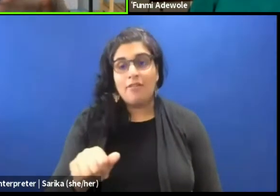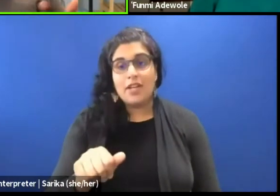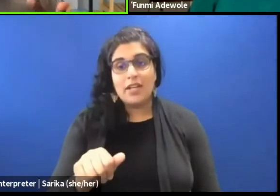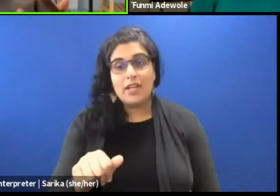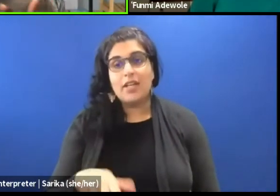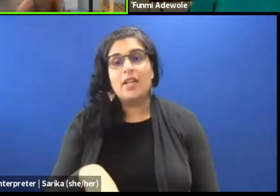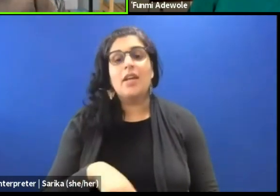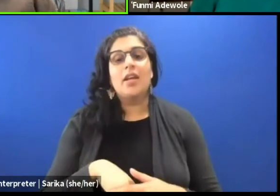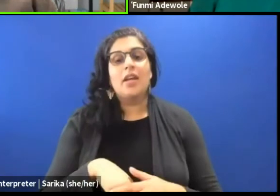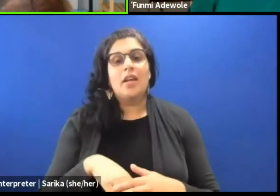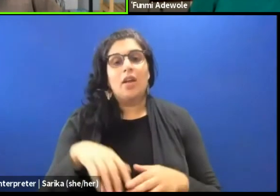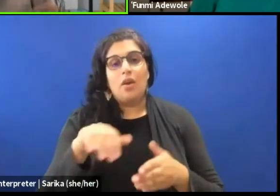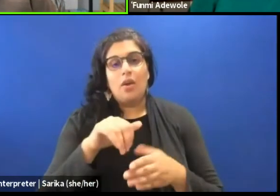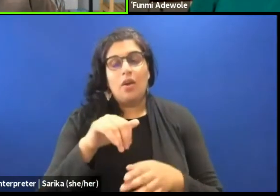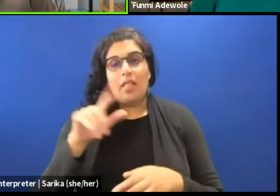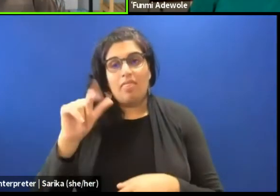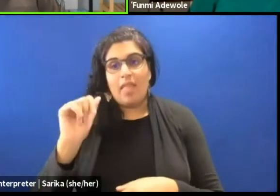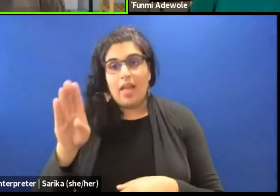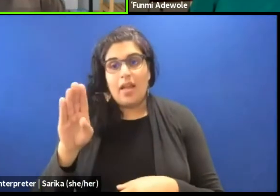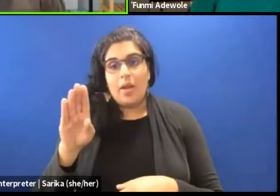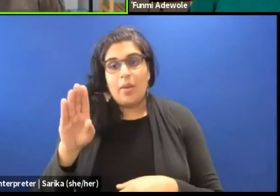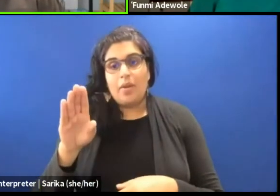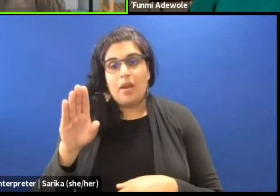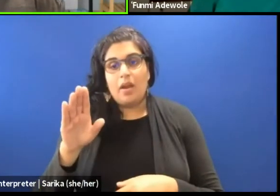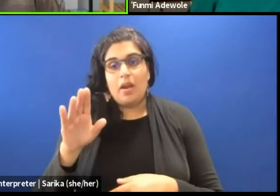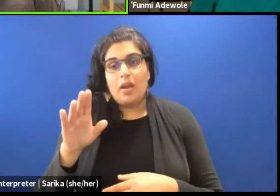I would like you to, speak to you know briefly